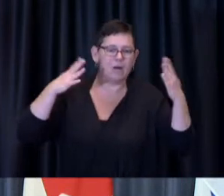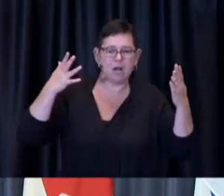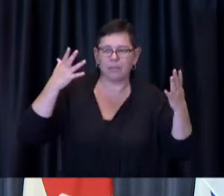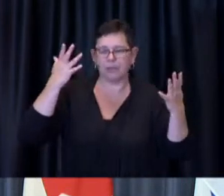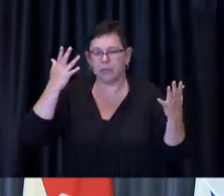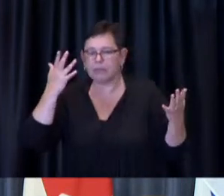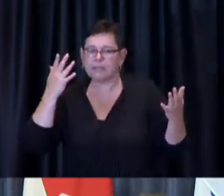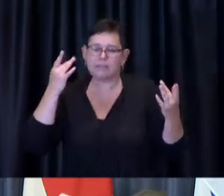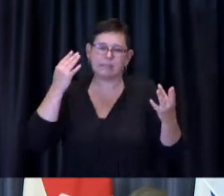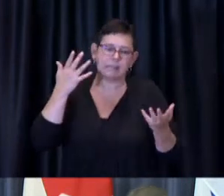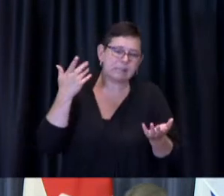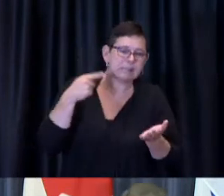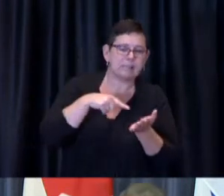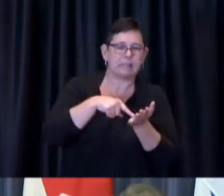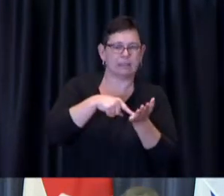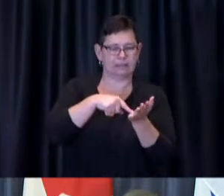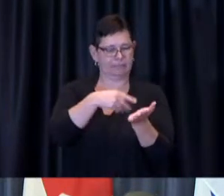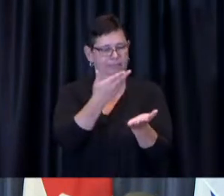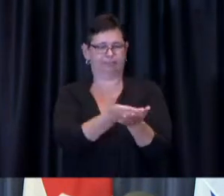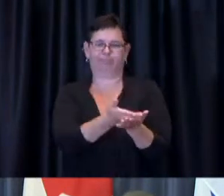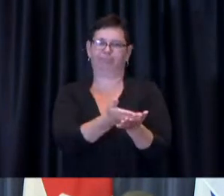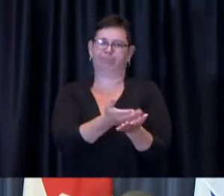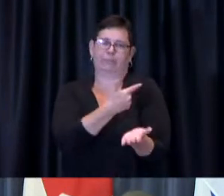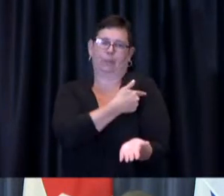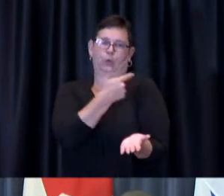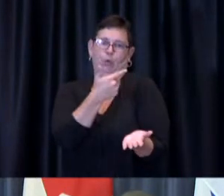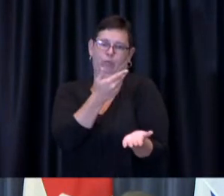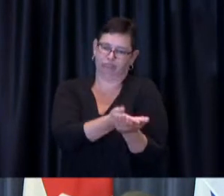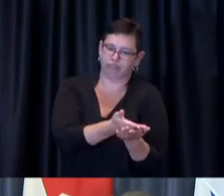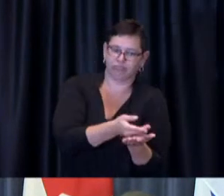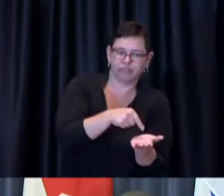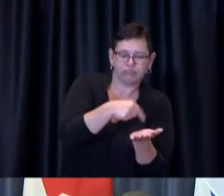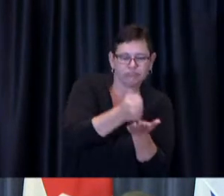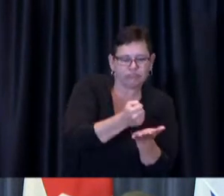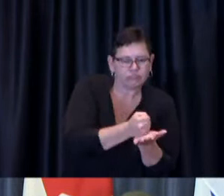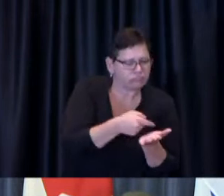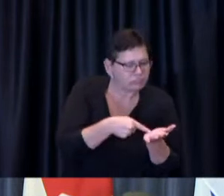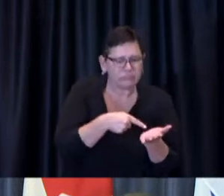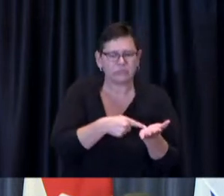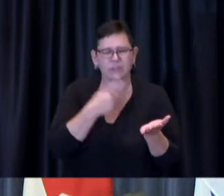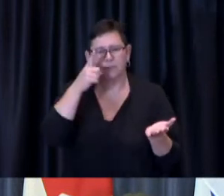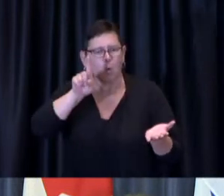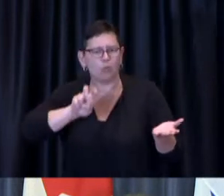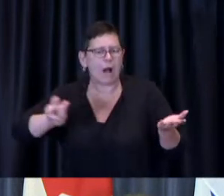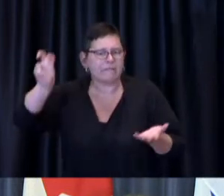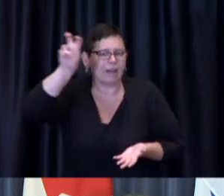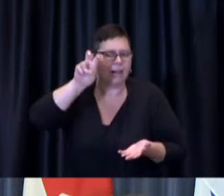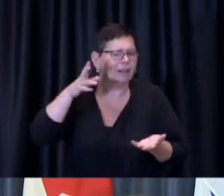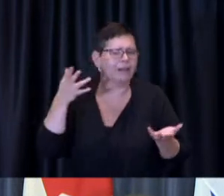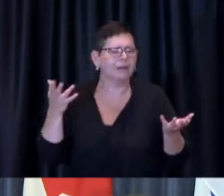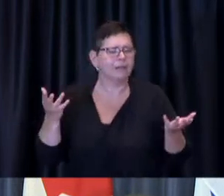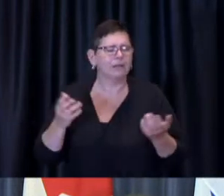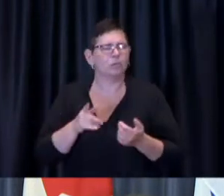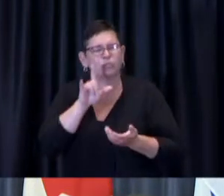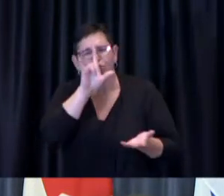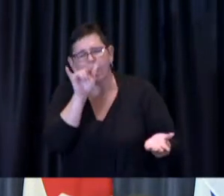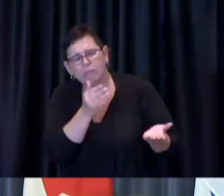record uh for for people in the province well I think Sean on a very practical level it